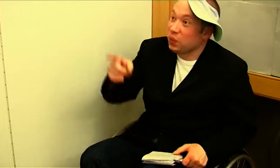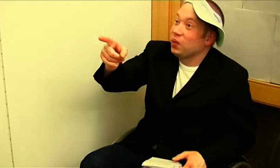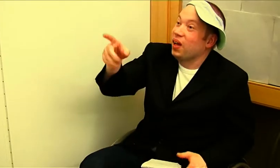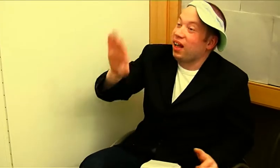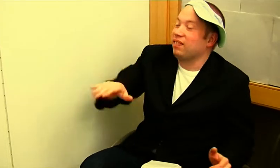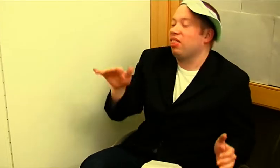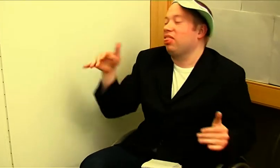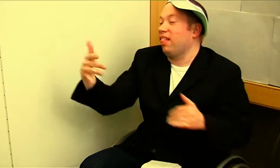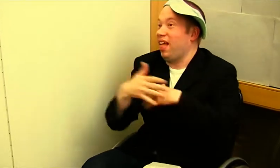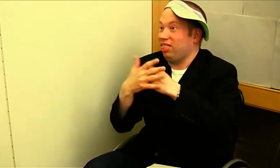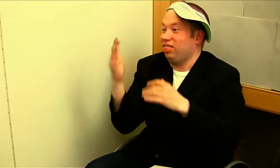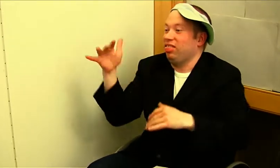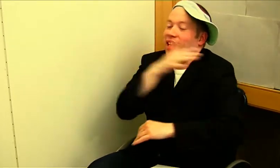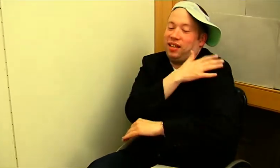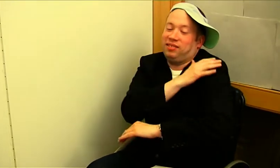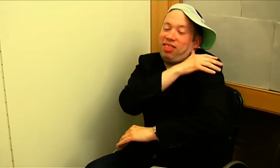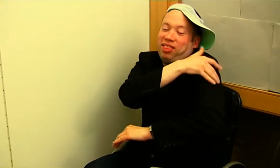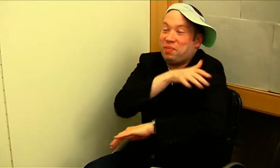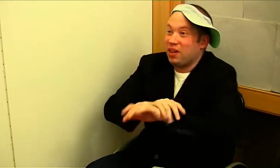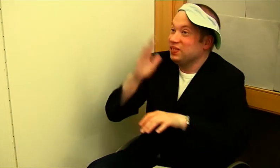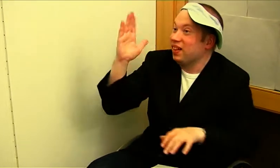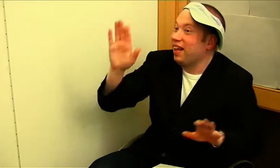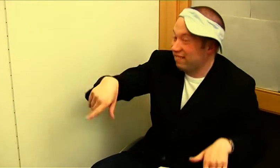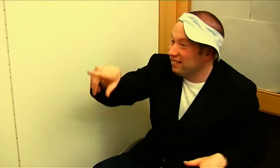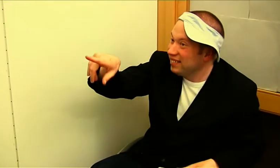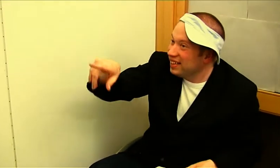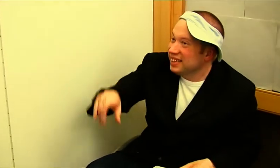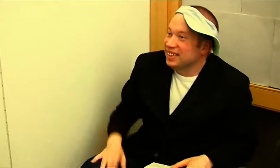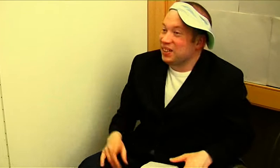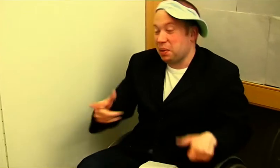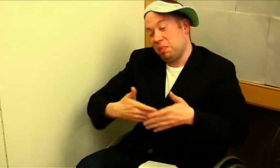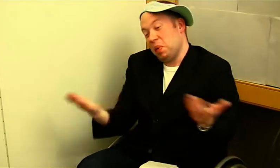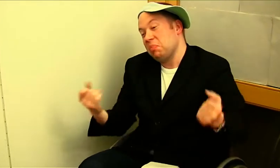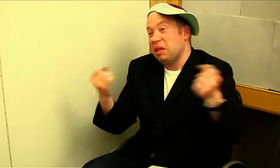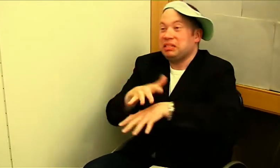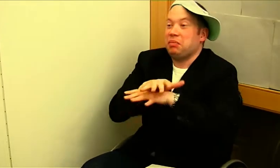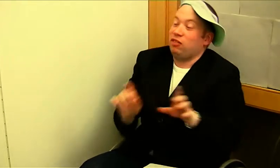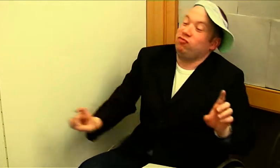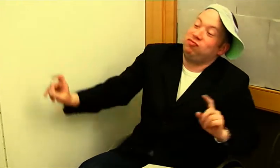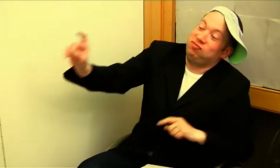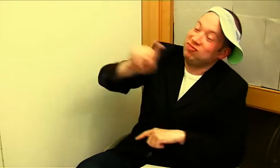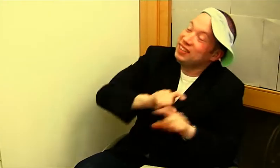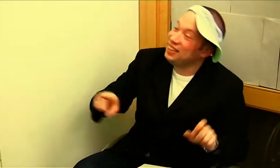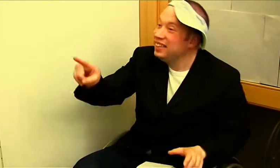You have pet Johanna on her shoulder and invited her to a roadtrip!